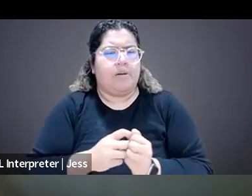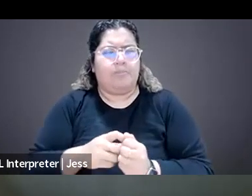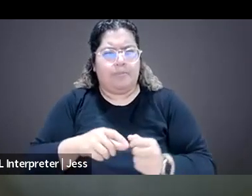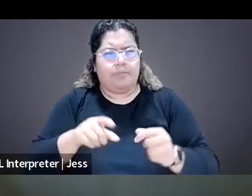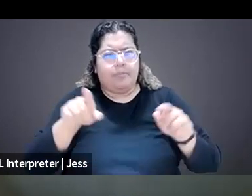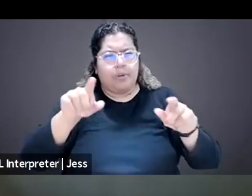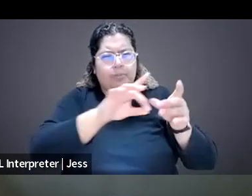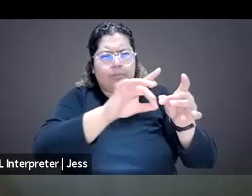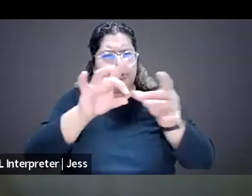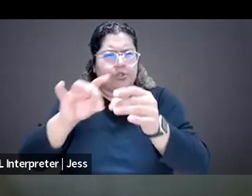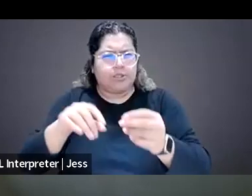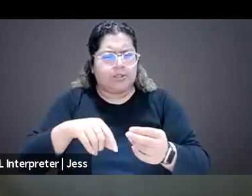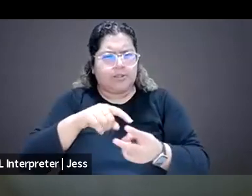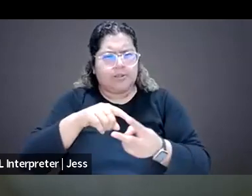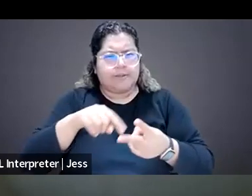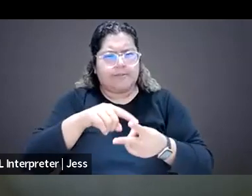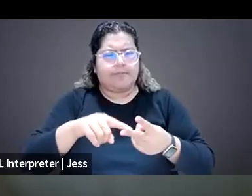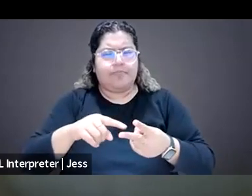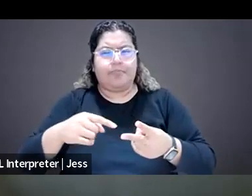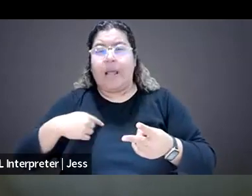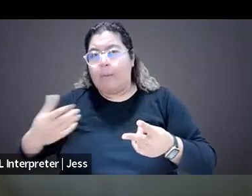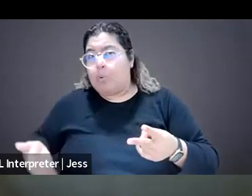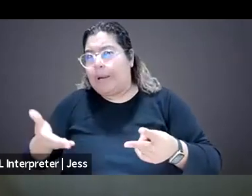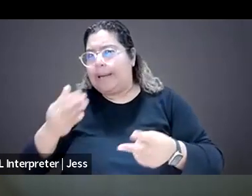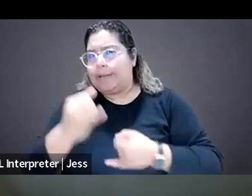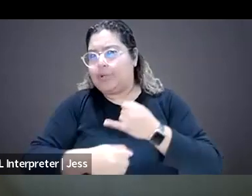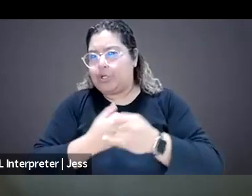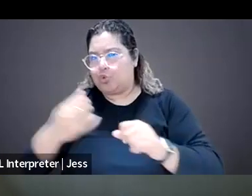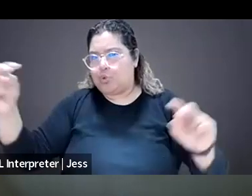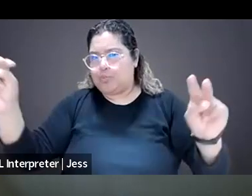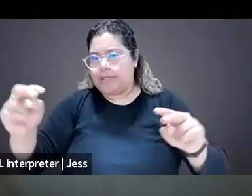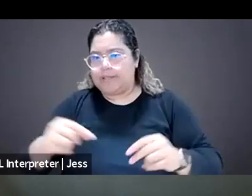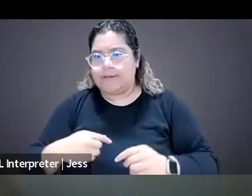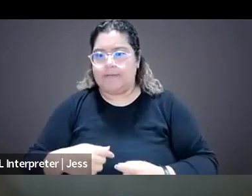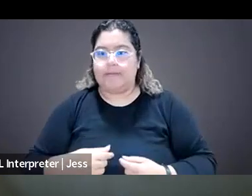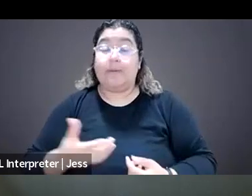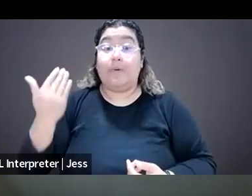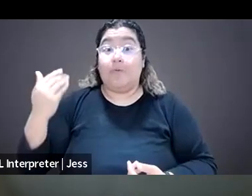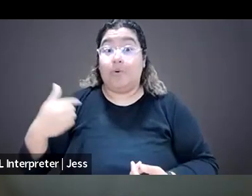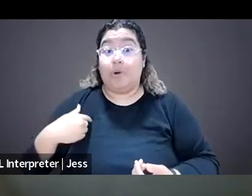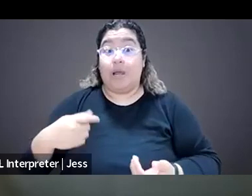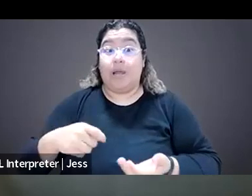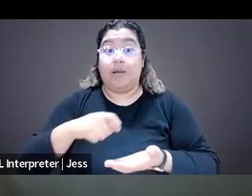and I also bringing an international perspective to that. I am a journalist, I used to be a journalist covering human rights abuses